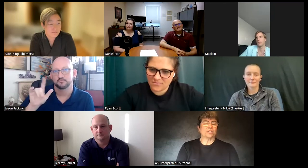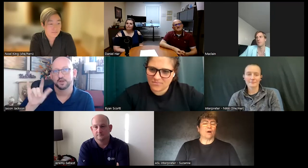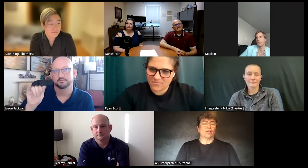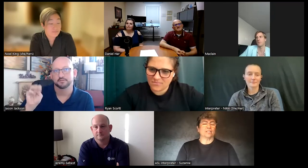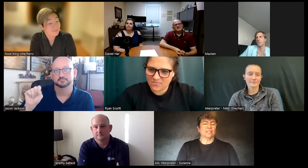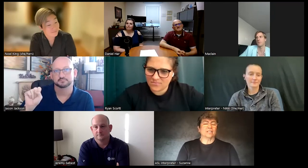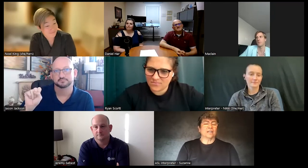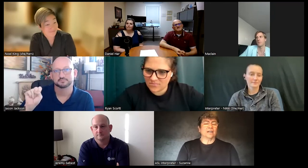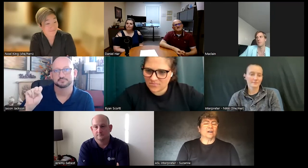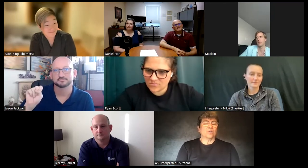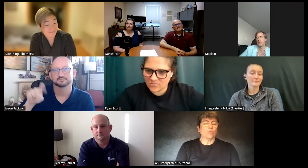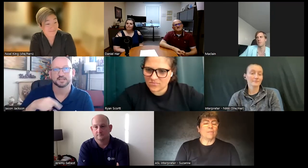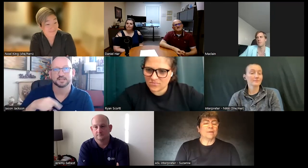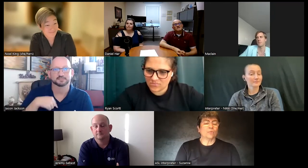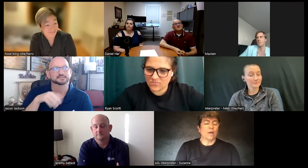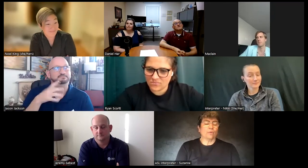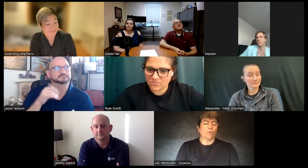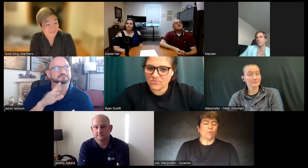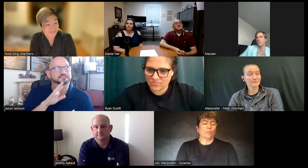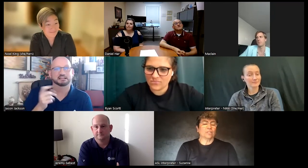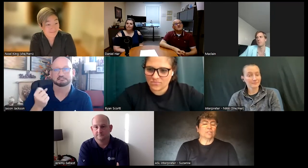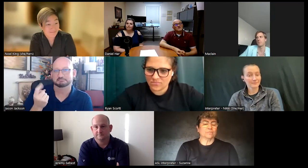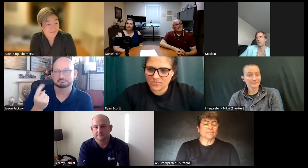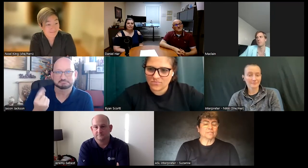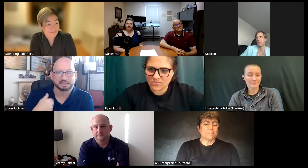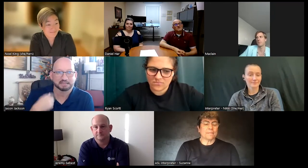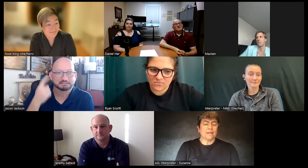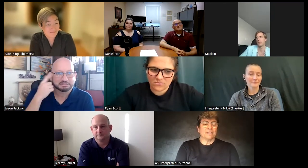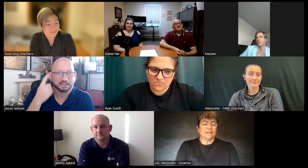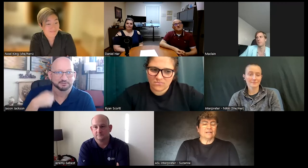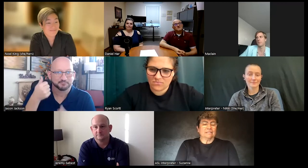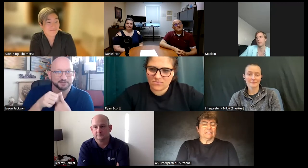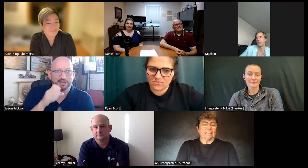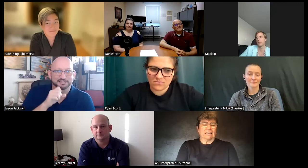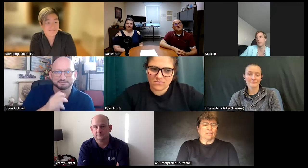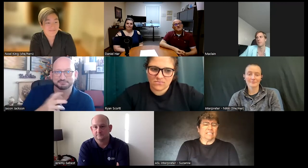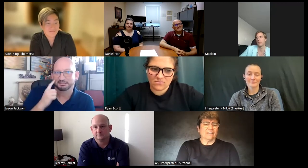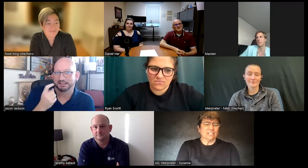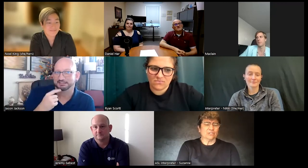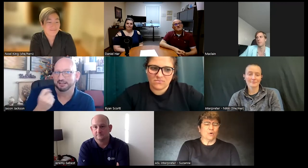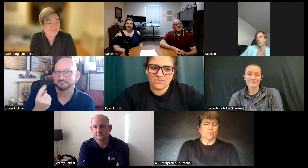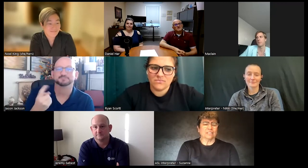part uh Robin with Robin Williams uh I think I was 11 years old I don't